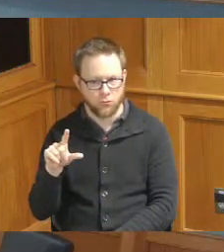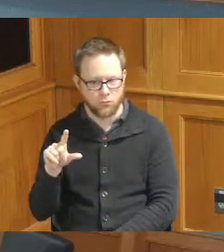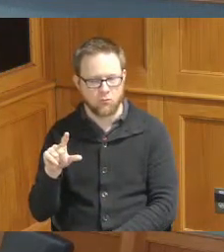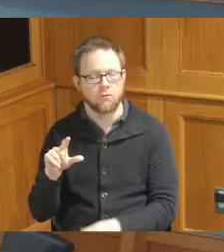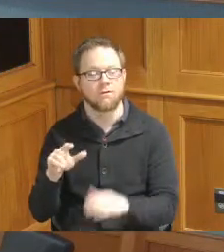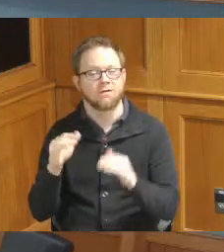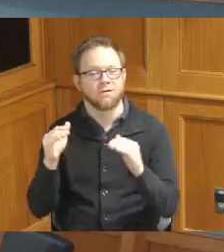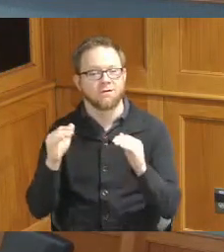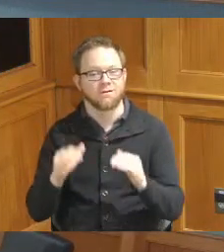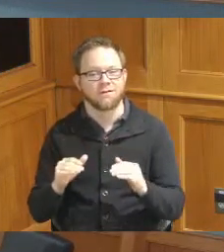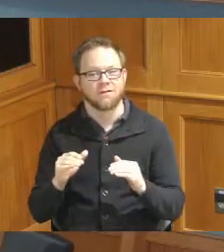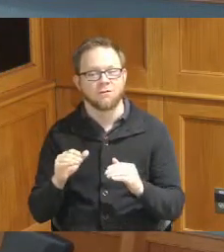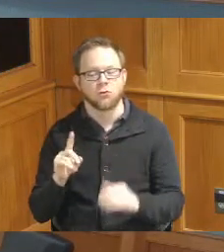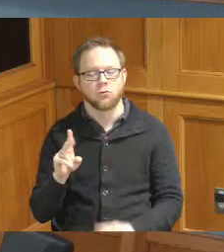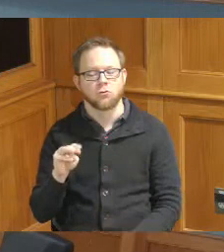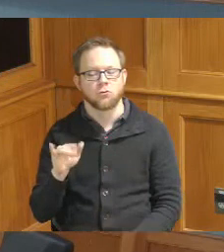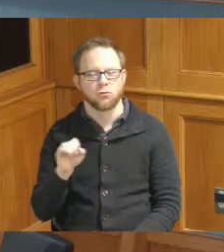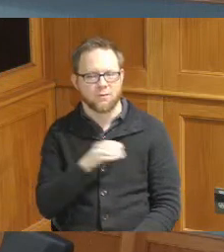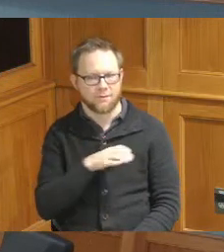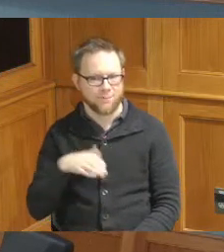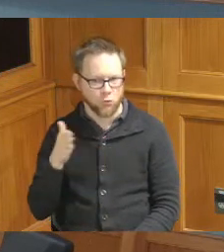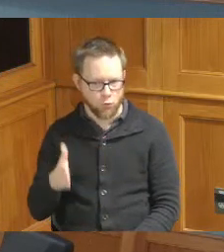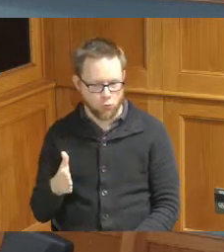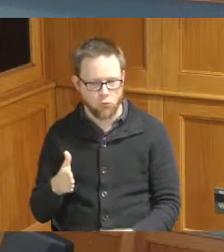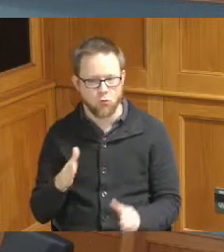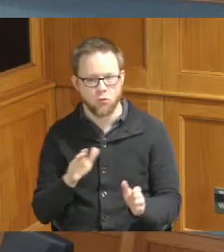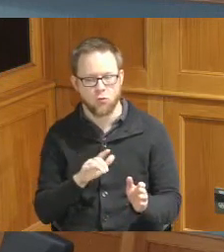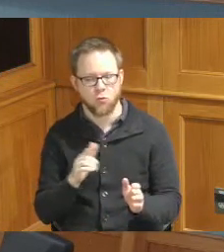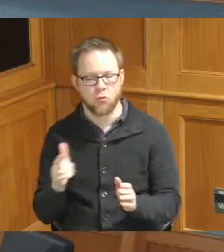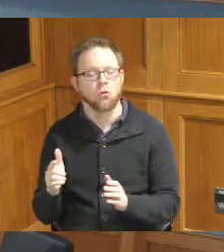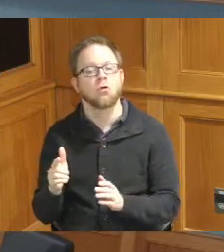Stephanie good afternoon I'm County Commissioner